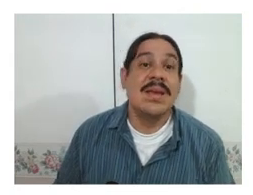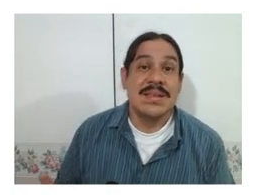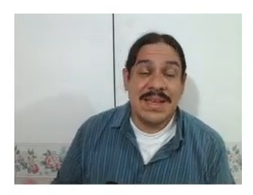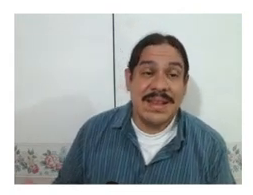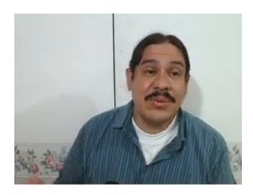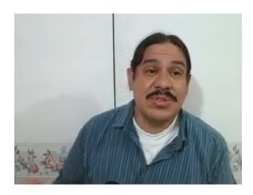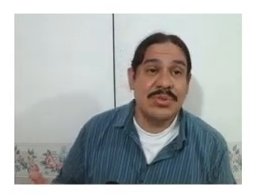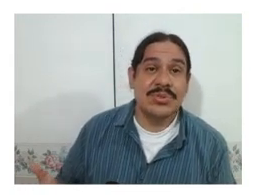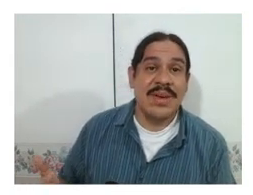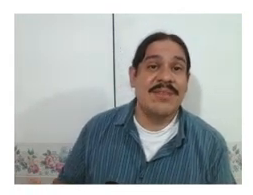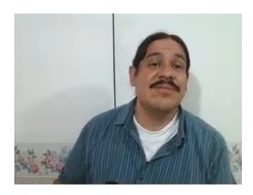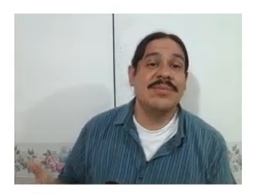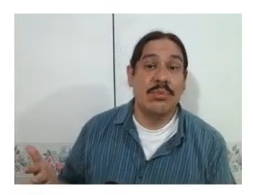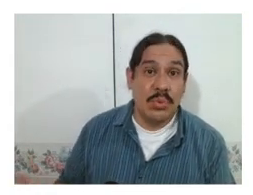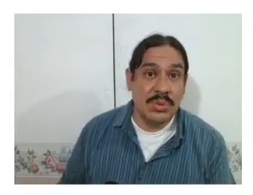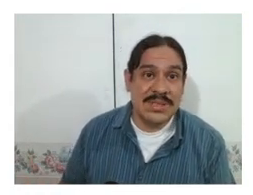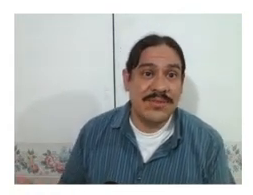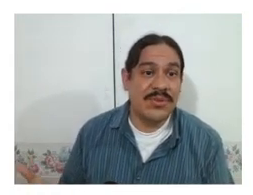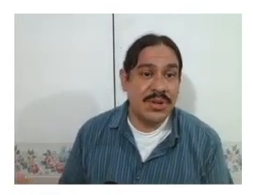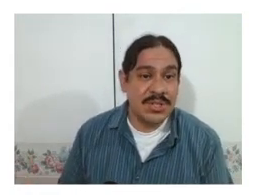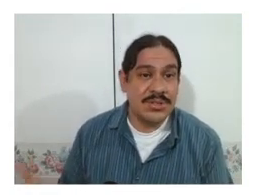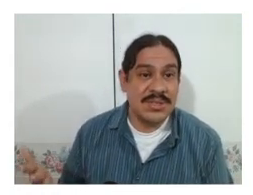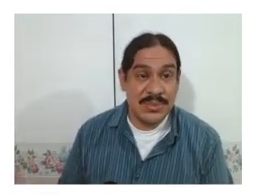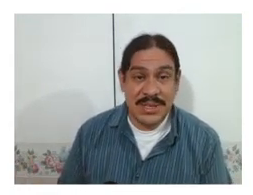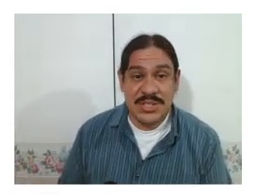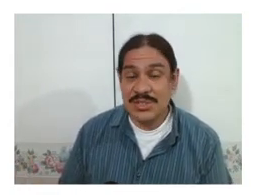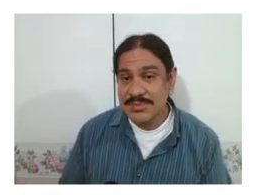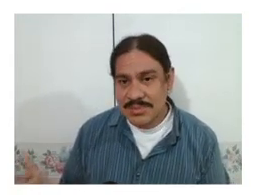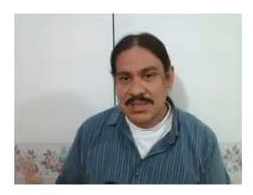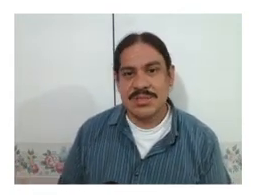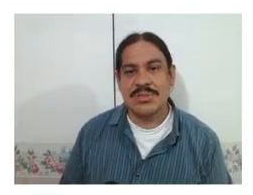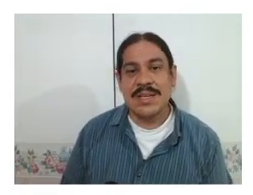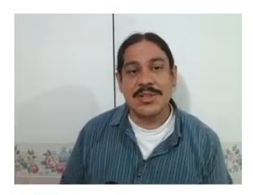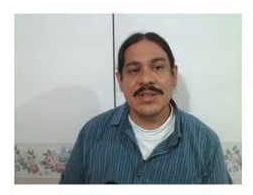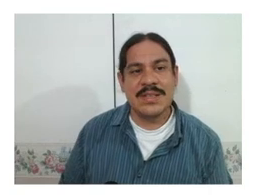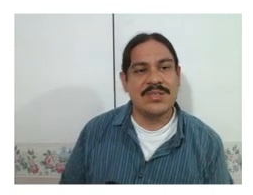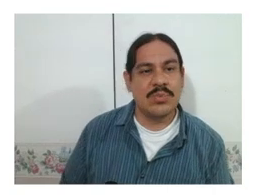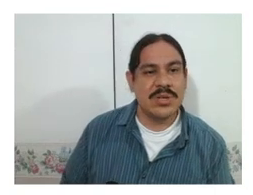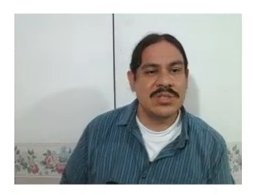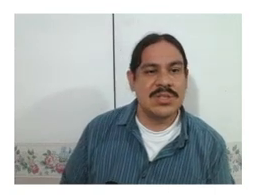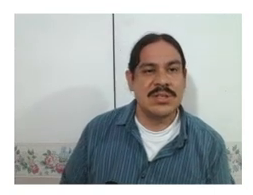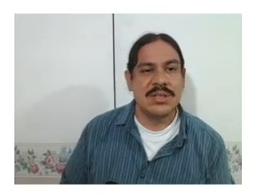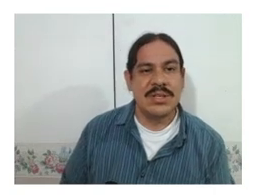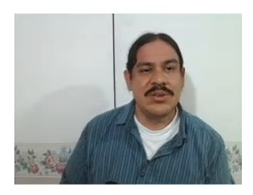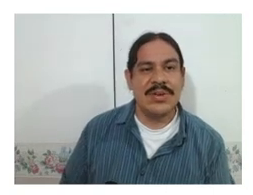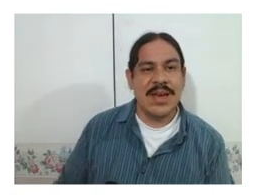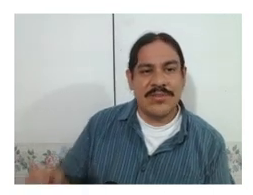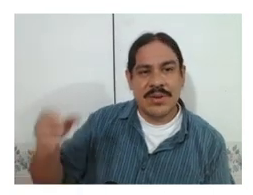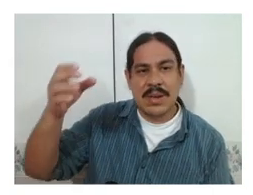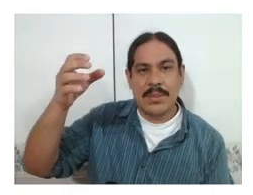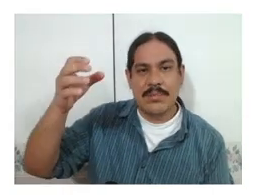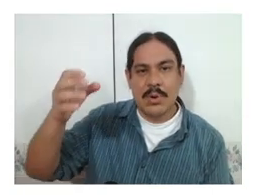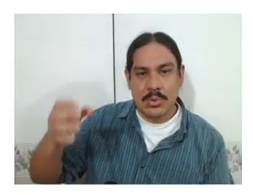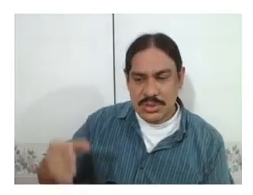sign languages also have rules like phonological assimilation so take a look at these words. here you